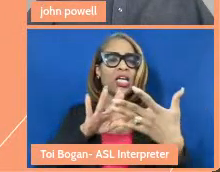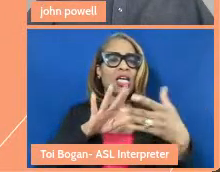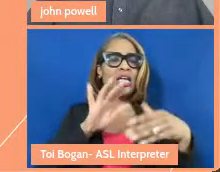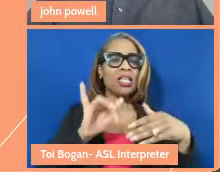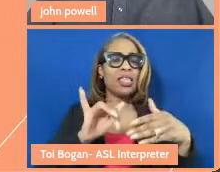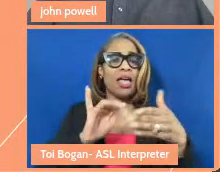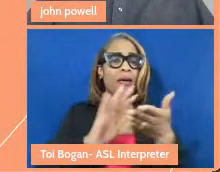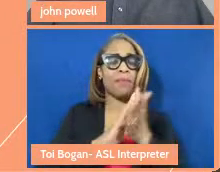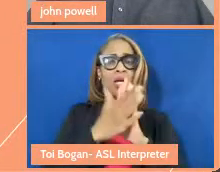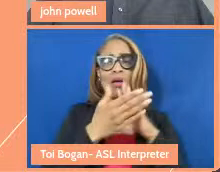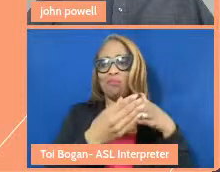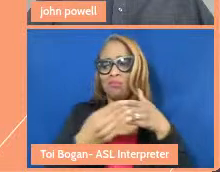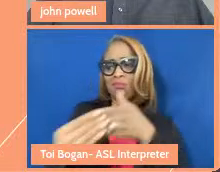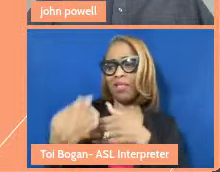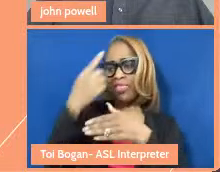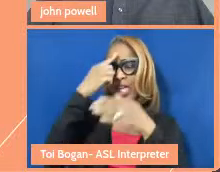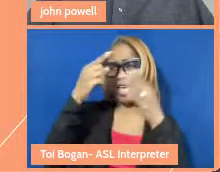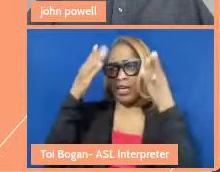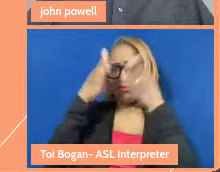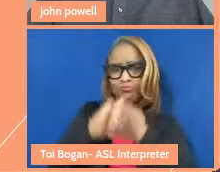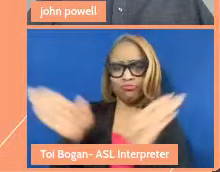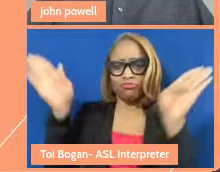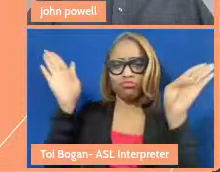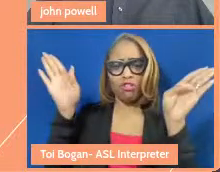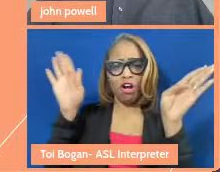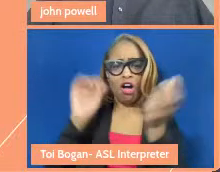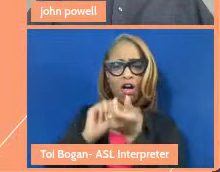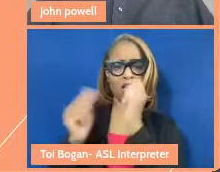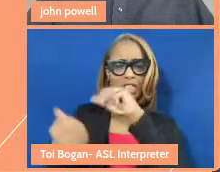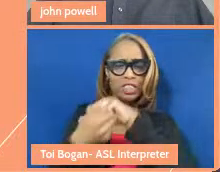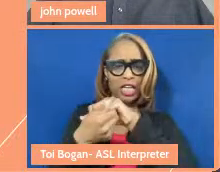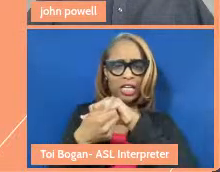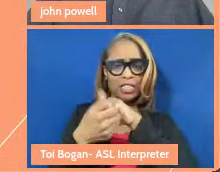thinking about broader change. And so I'm curious about how